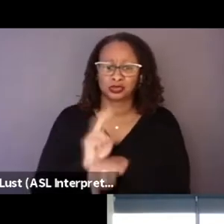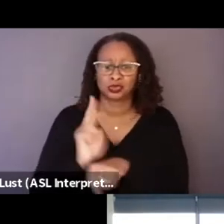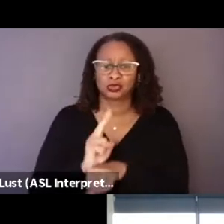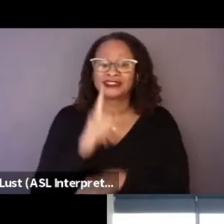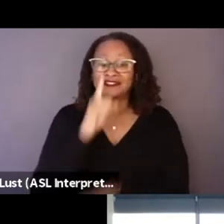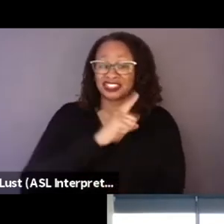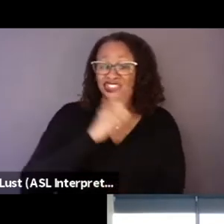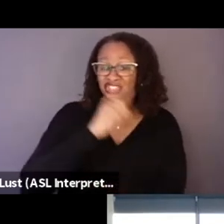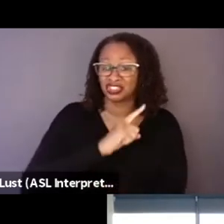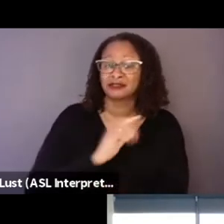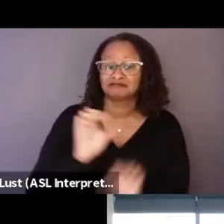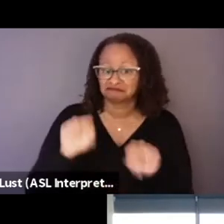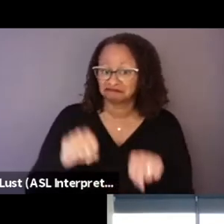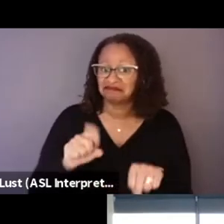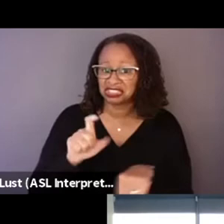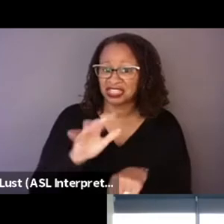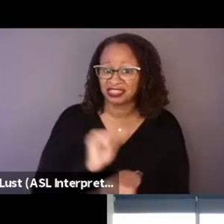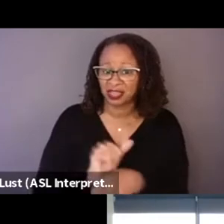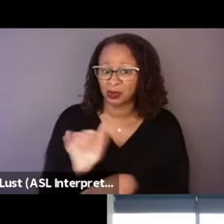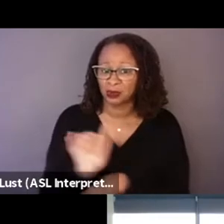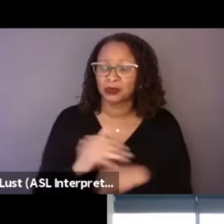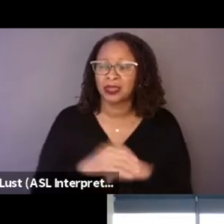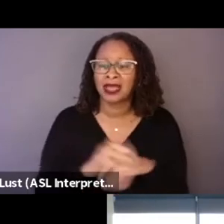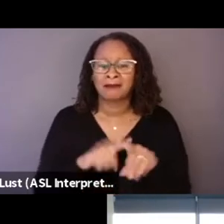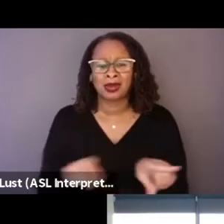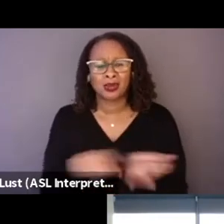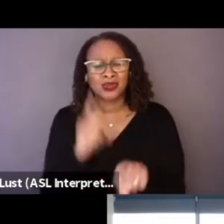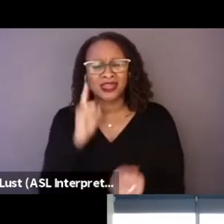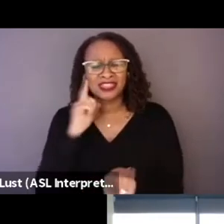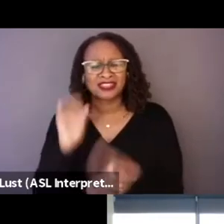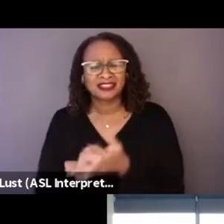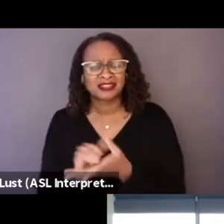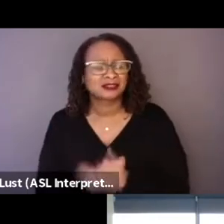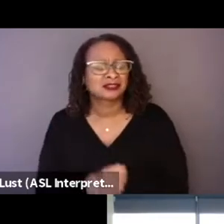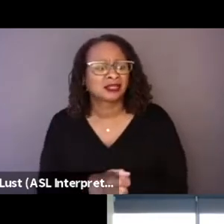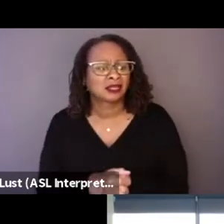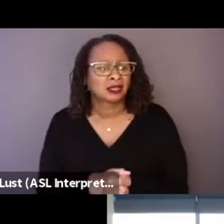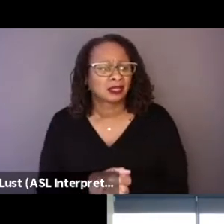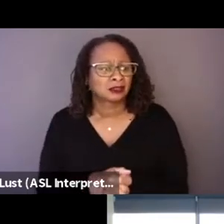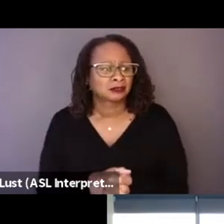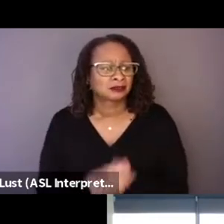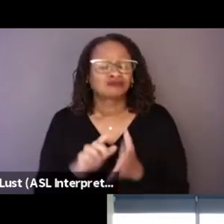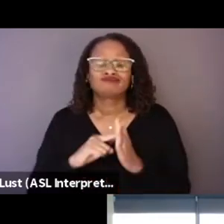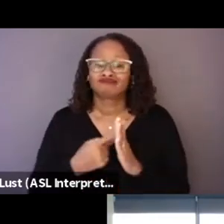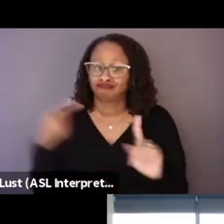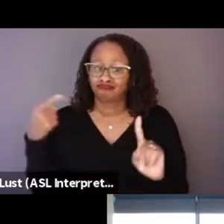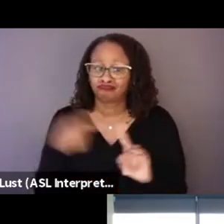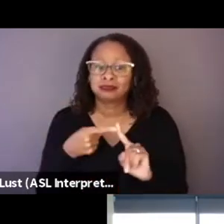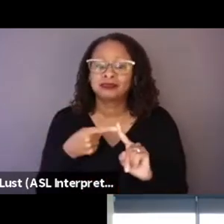But I also think that it was one of the starting points to get together in the first place